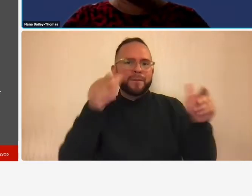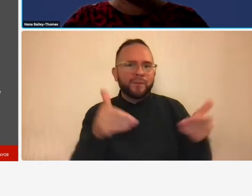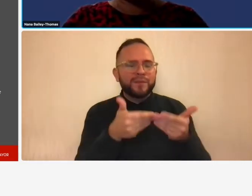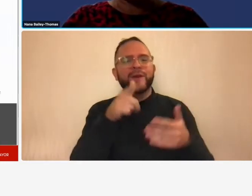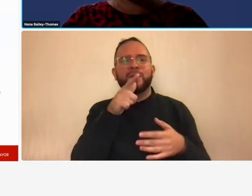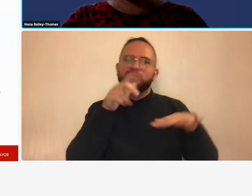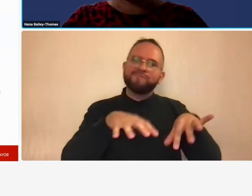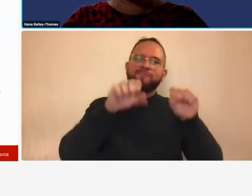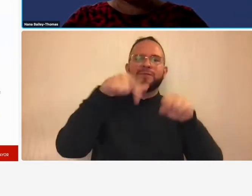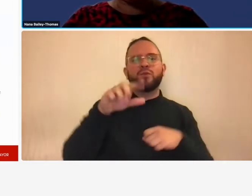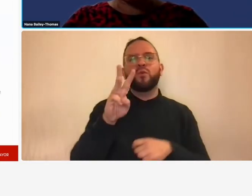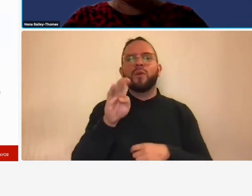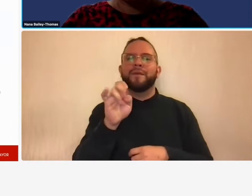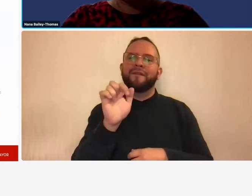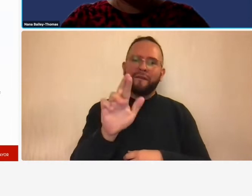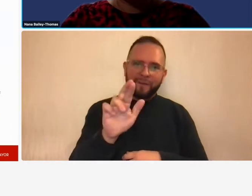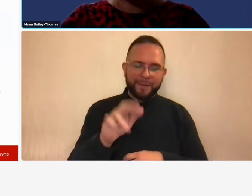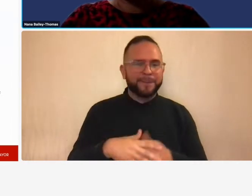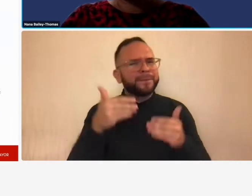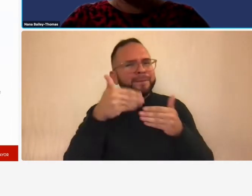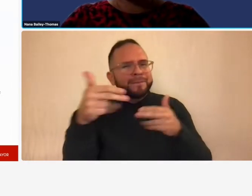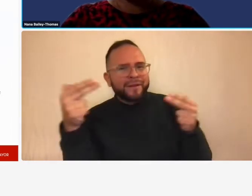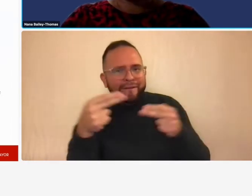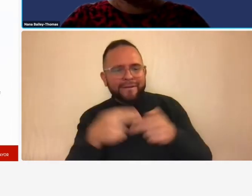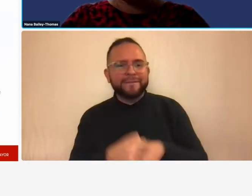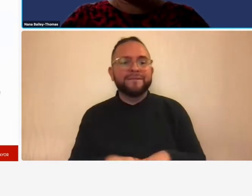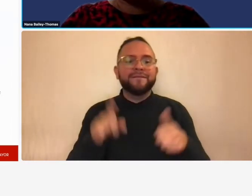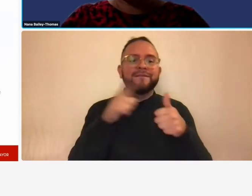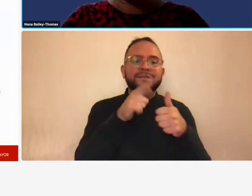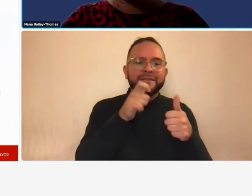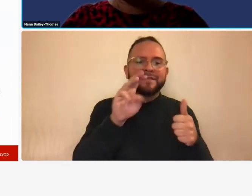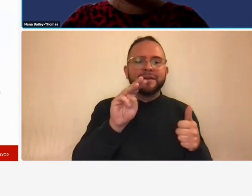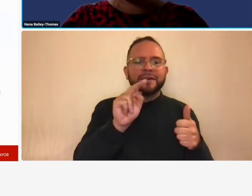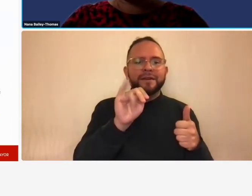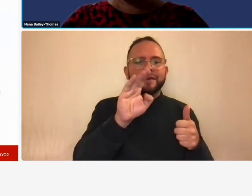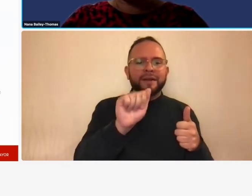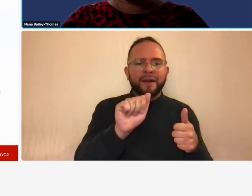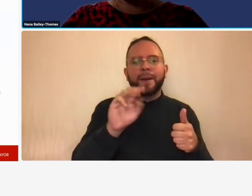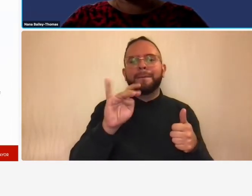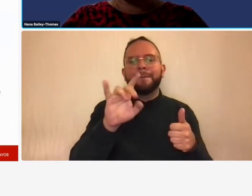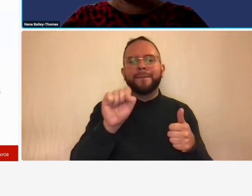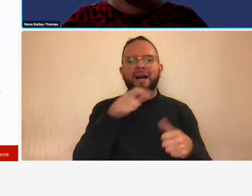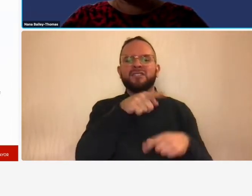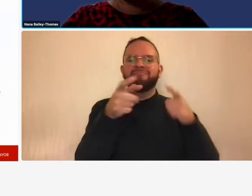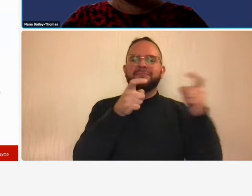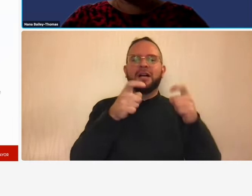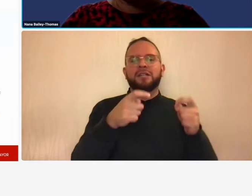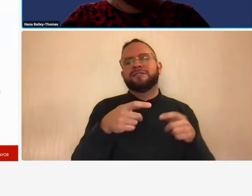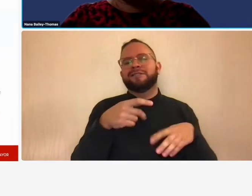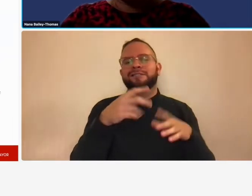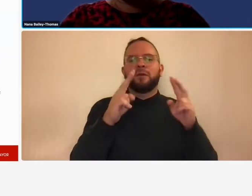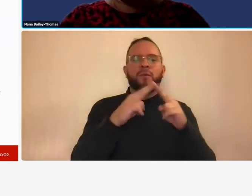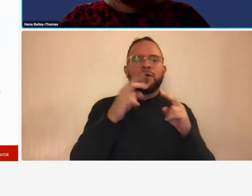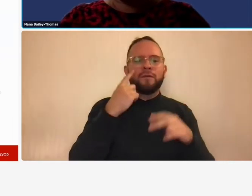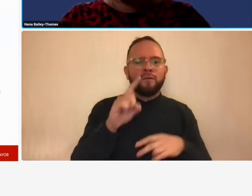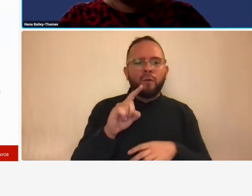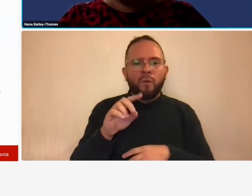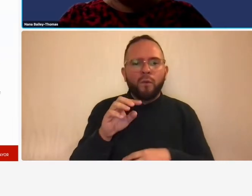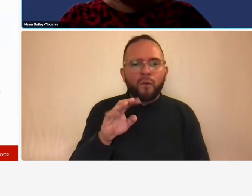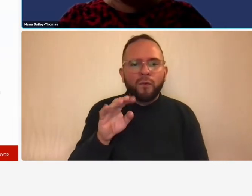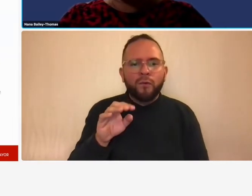next slide first we have monica miles managing partner of mh miles company monica is a cpa pc